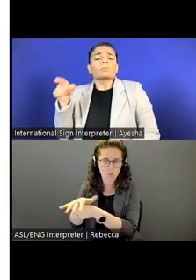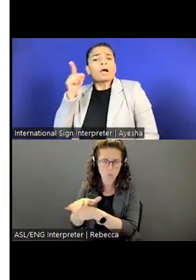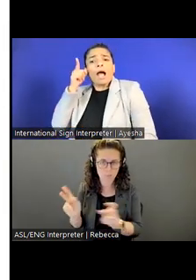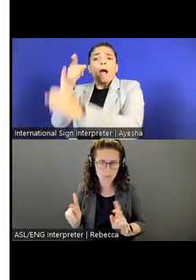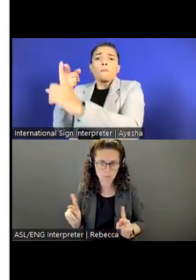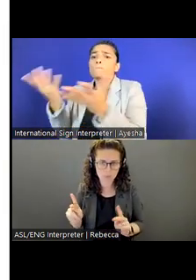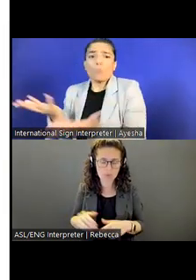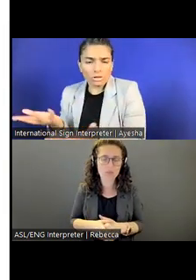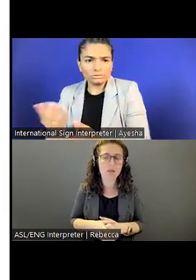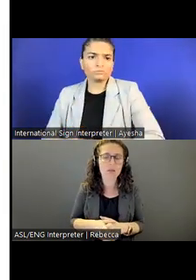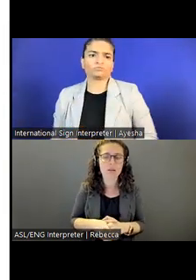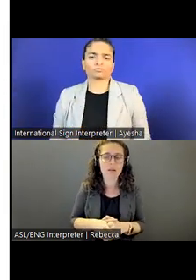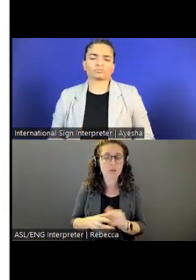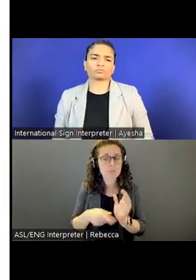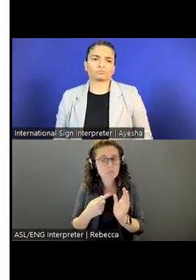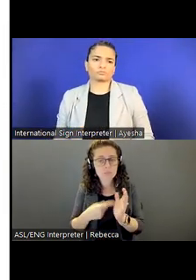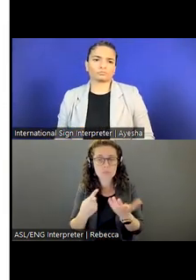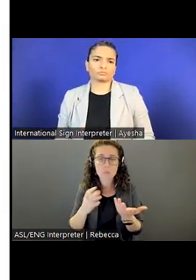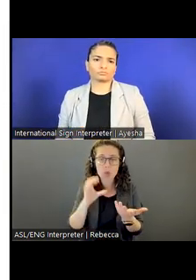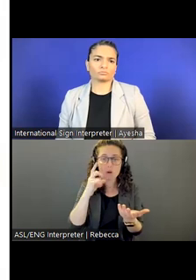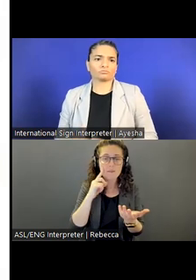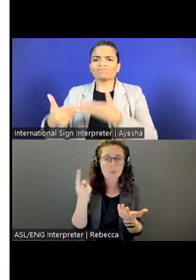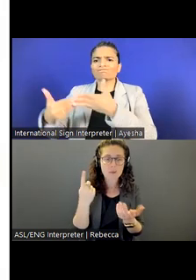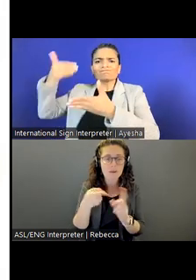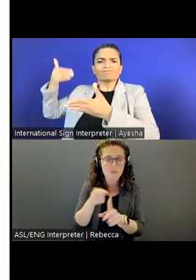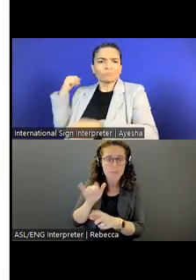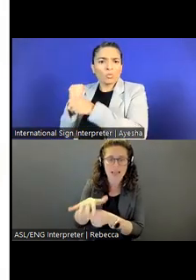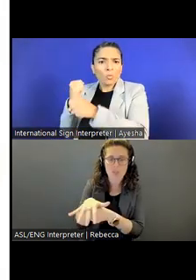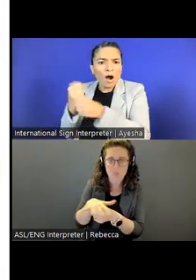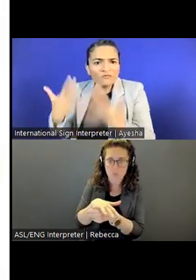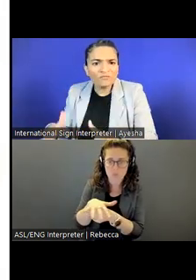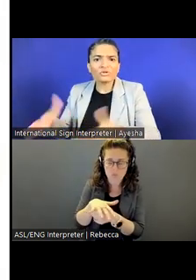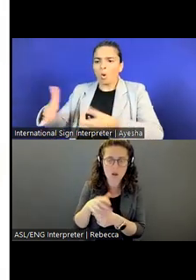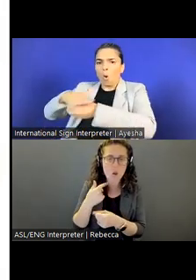There are times where we need to find somebody from the local market, and we will post it that way.